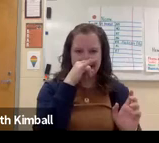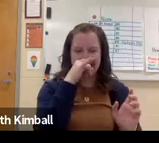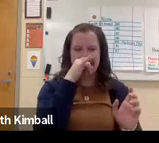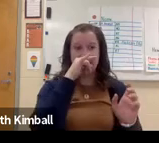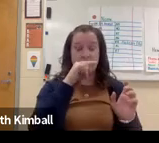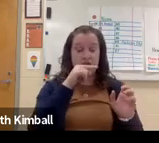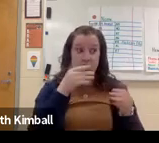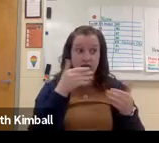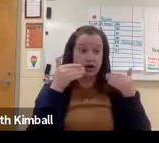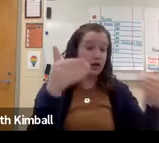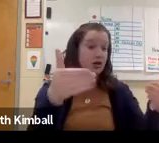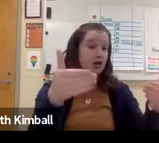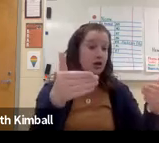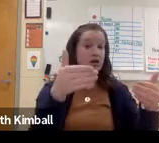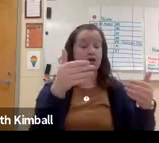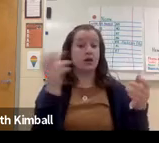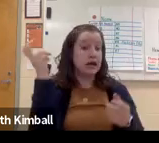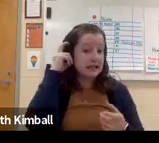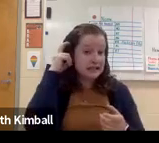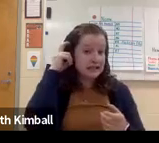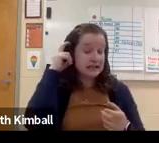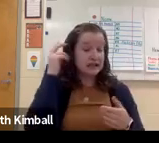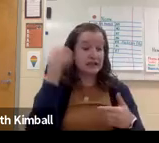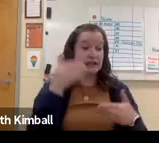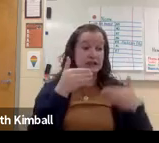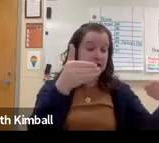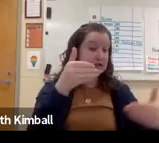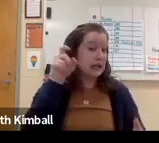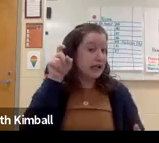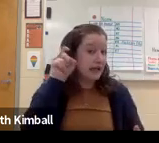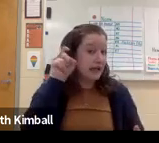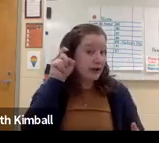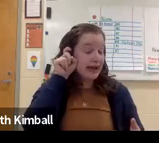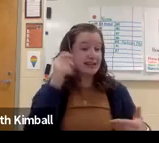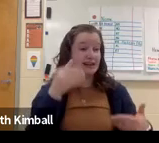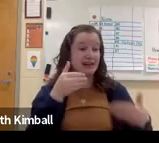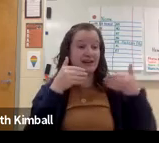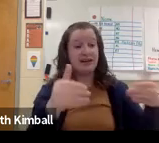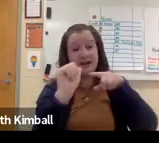don't know what to do, so how they interact, how they communicate with their children. They may get a cochlear implant for their child.